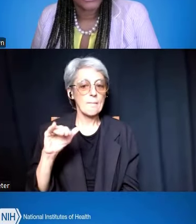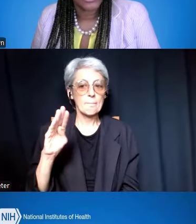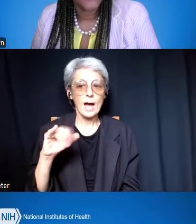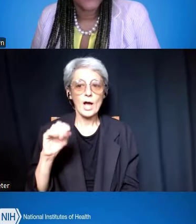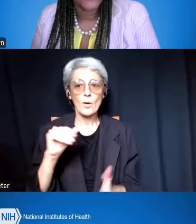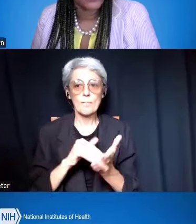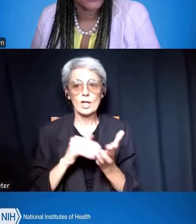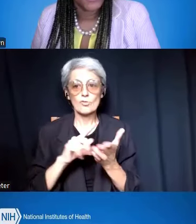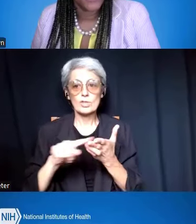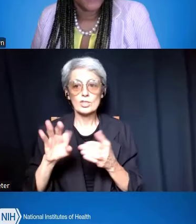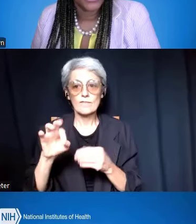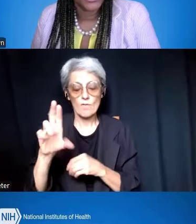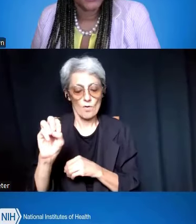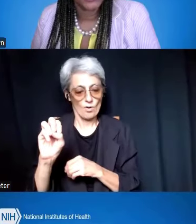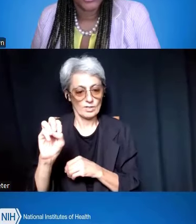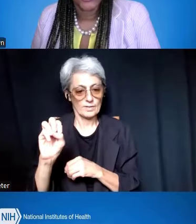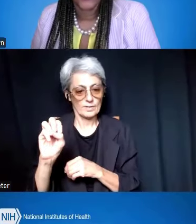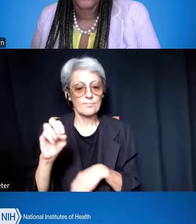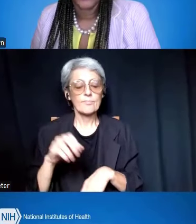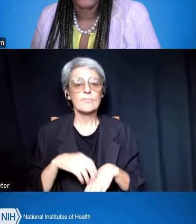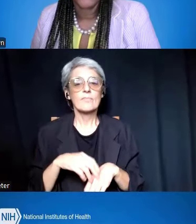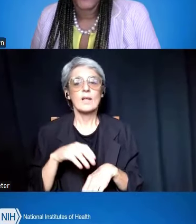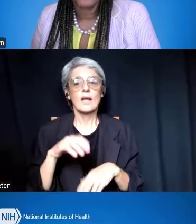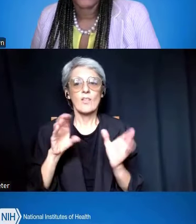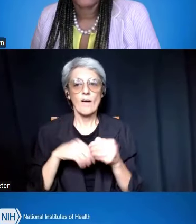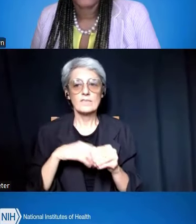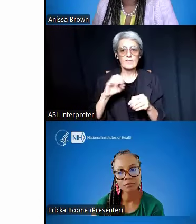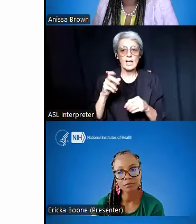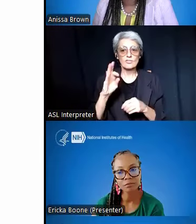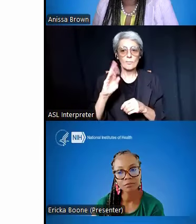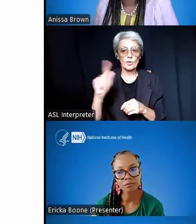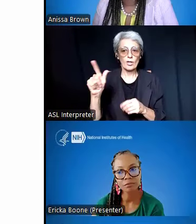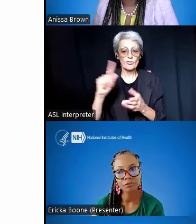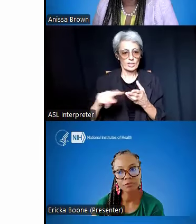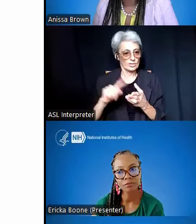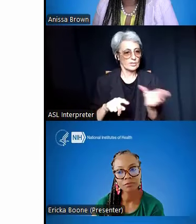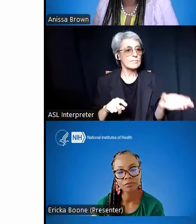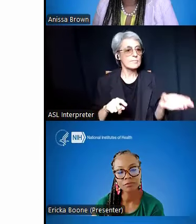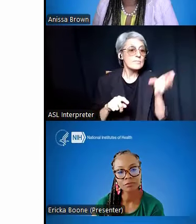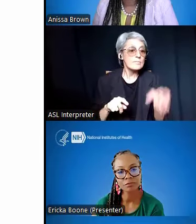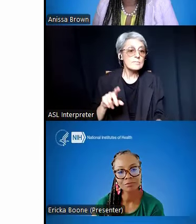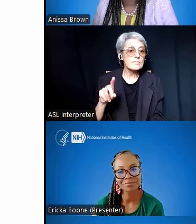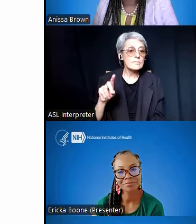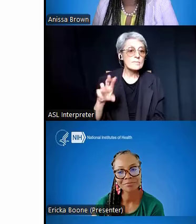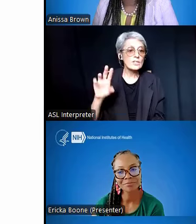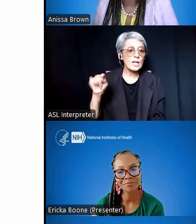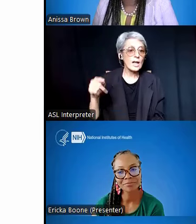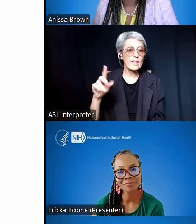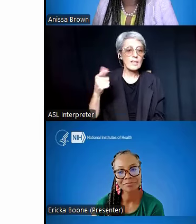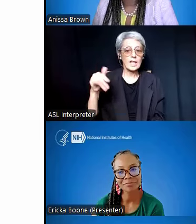in the Office of Extramural Research. We also have Dr. Kenneth Gibbs, a Branch Chief in the Division